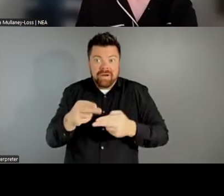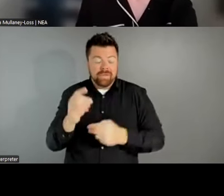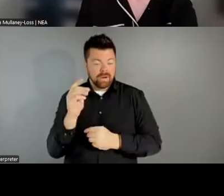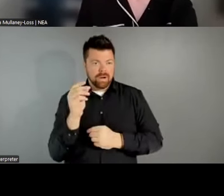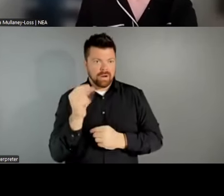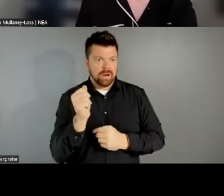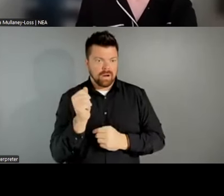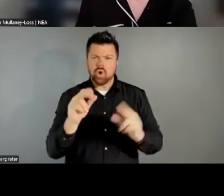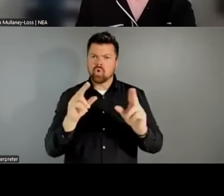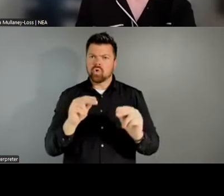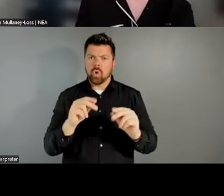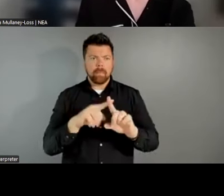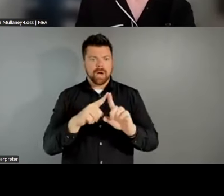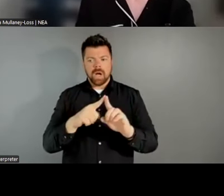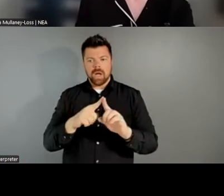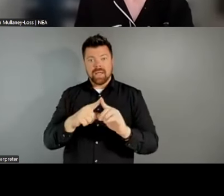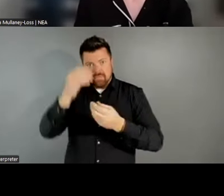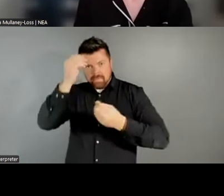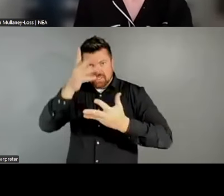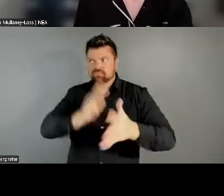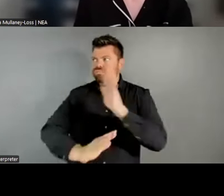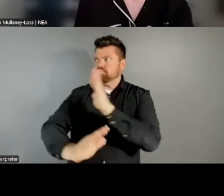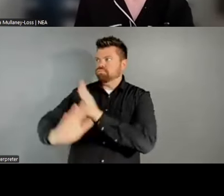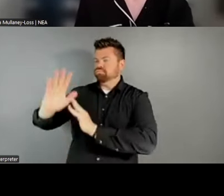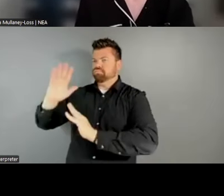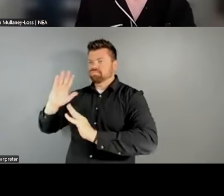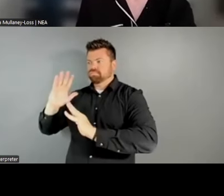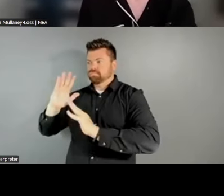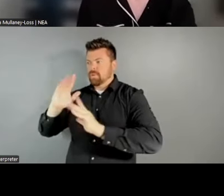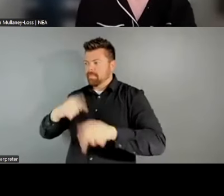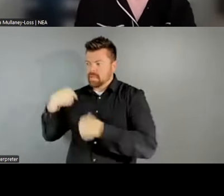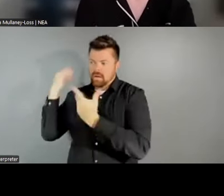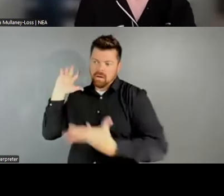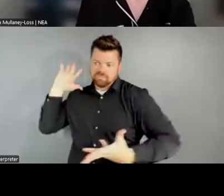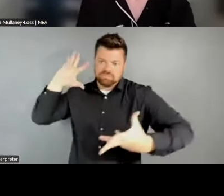talking about and make sure that it's welcoming in some of the new and emerging leaders that have